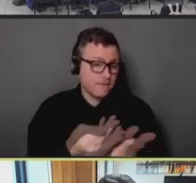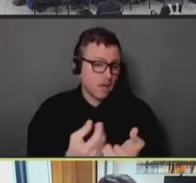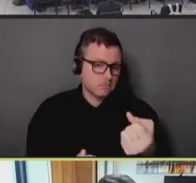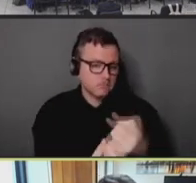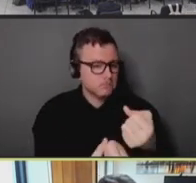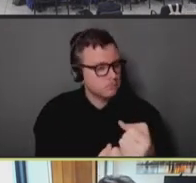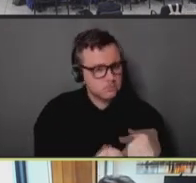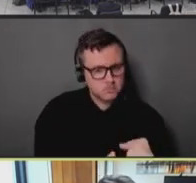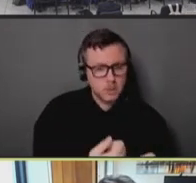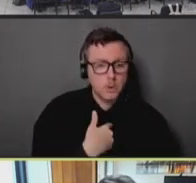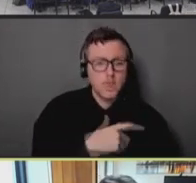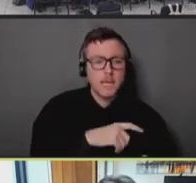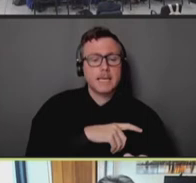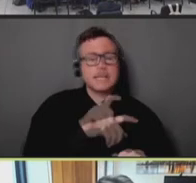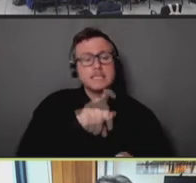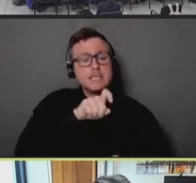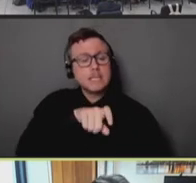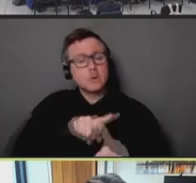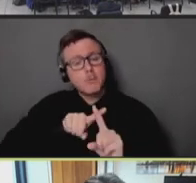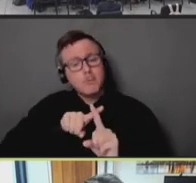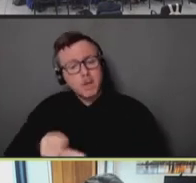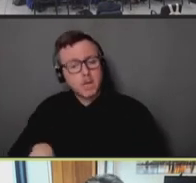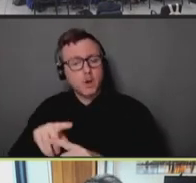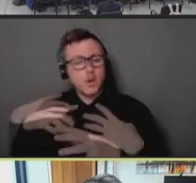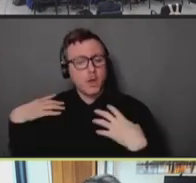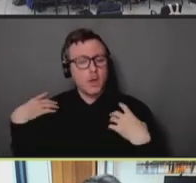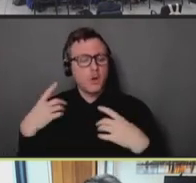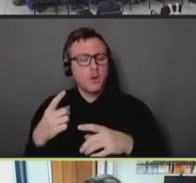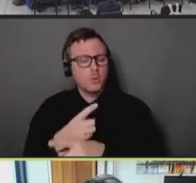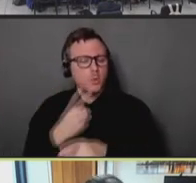need to lean on our healthcare systems, our routine healthcare delivery systems,